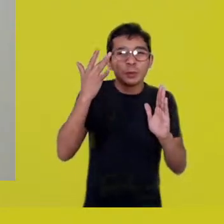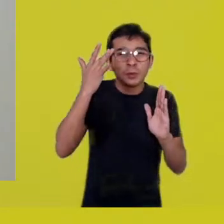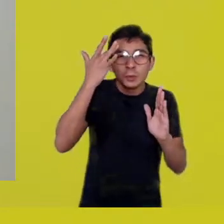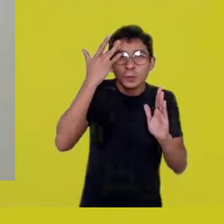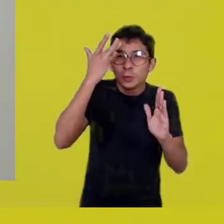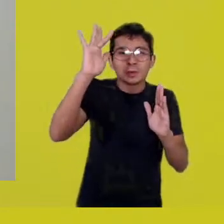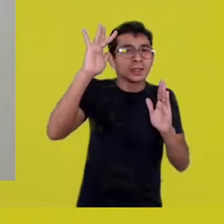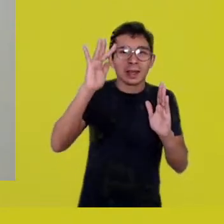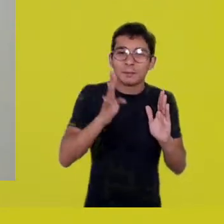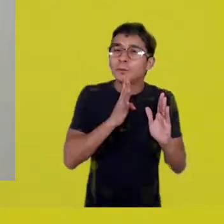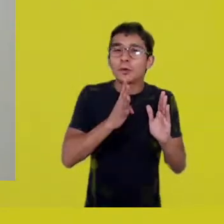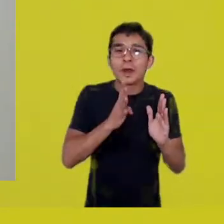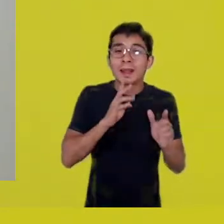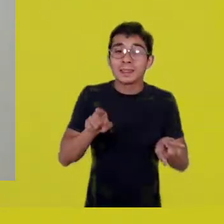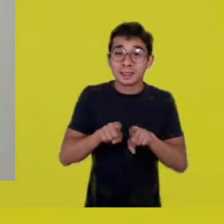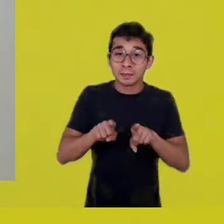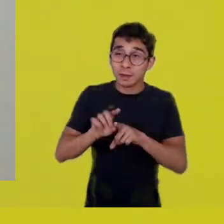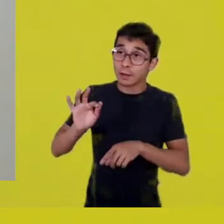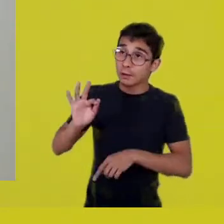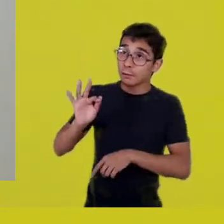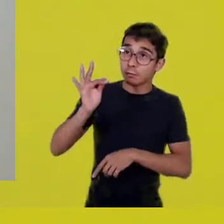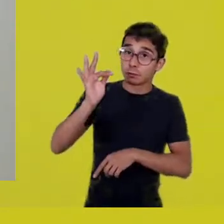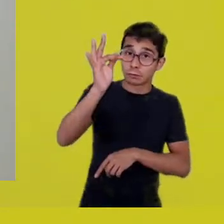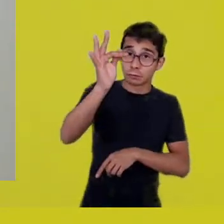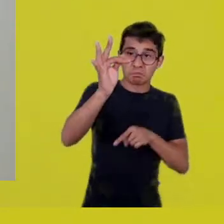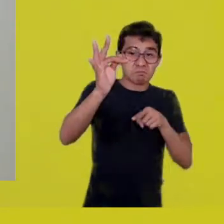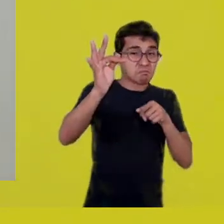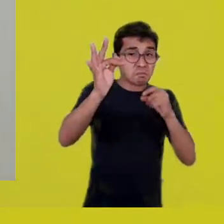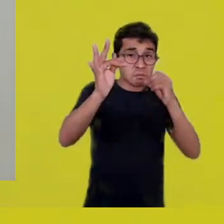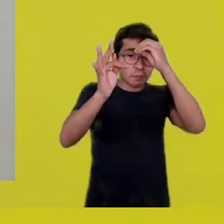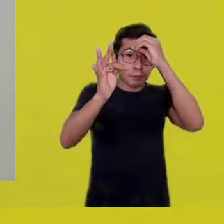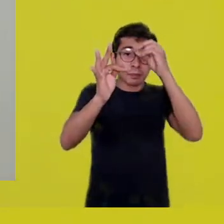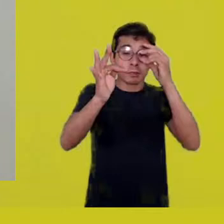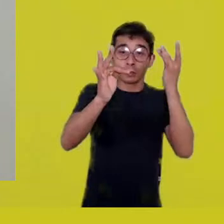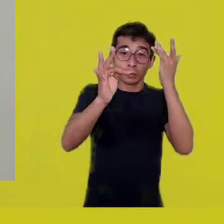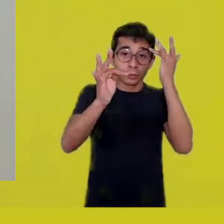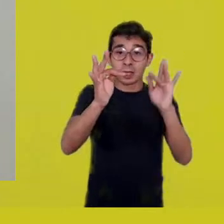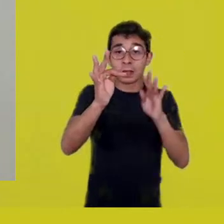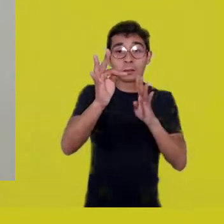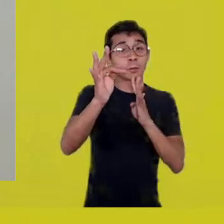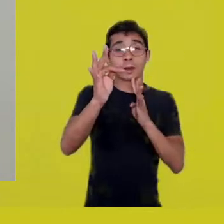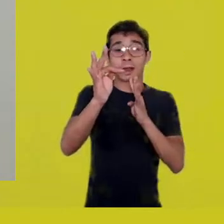this kind of...